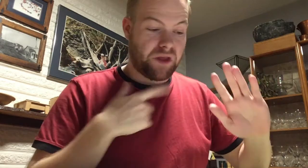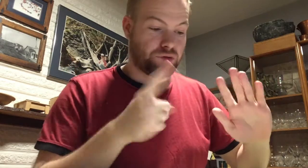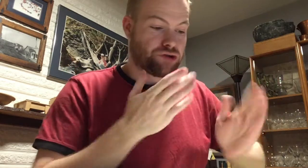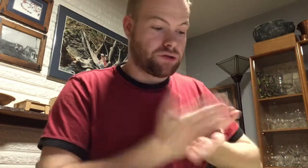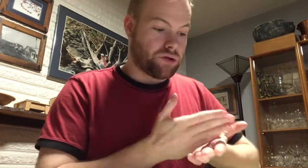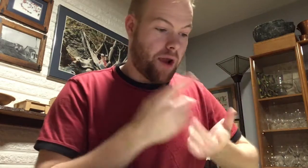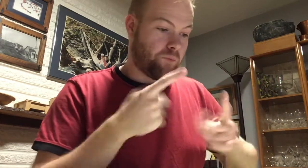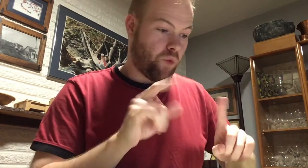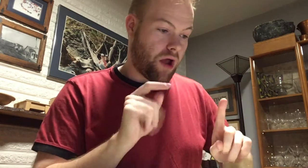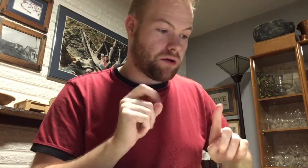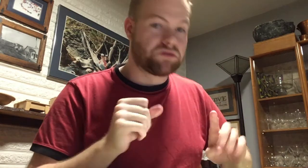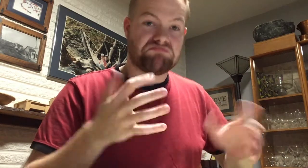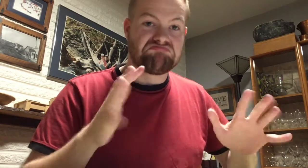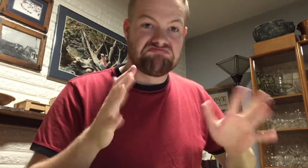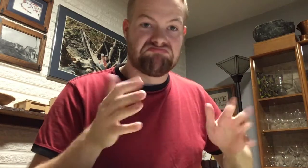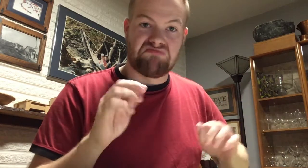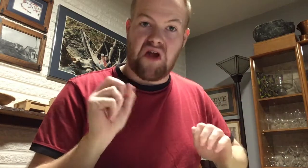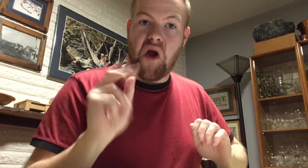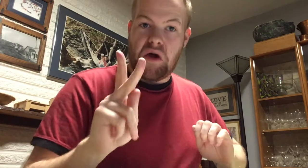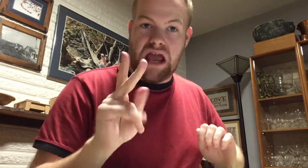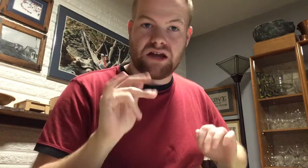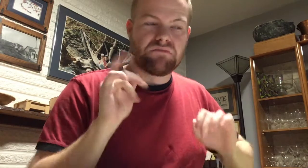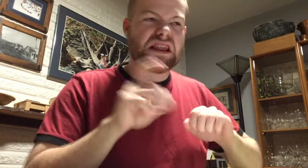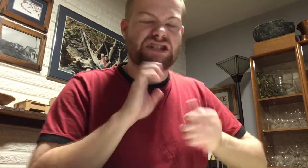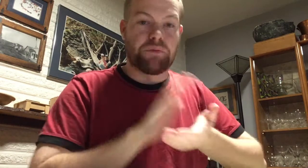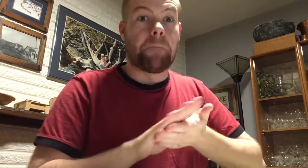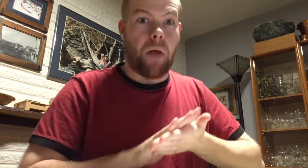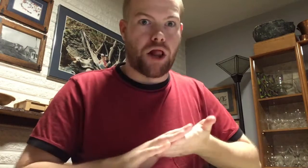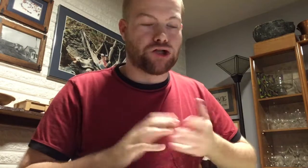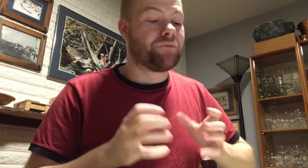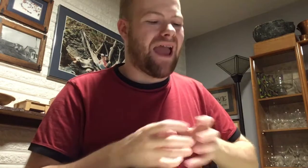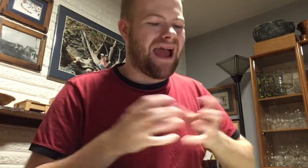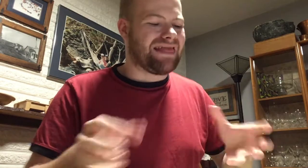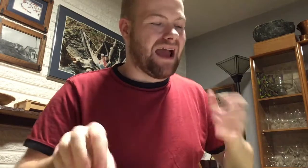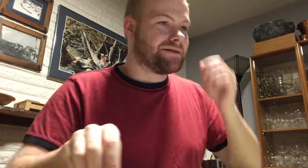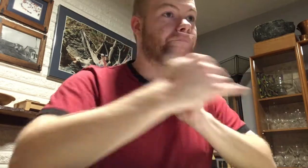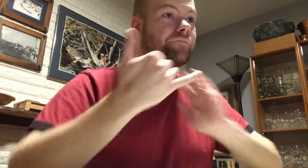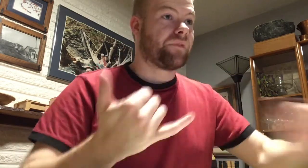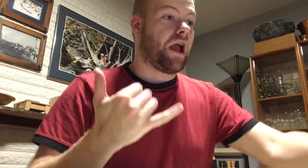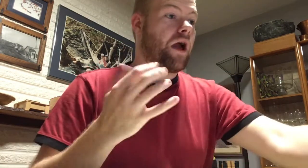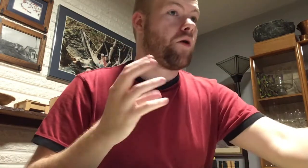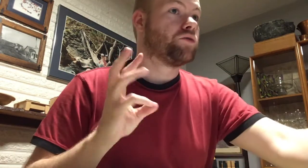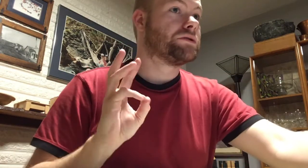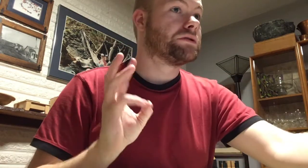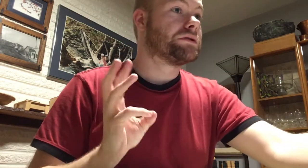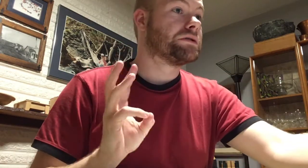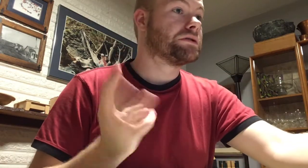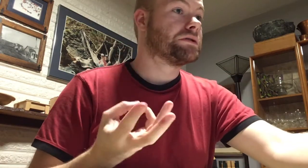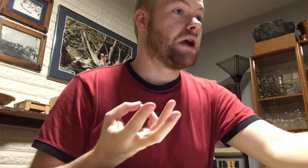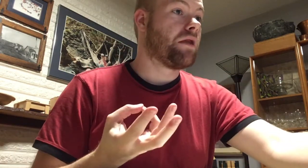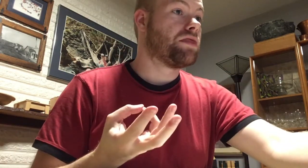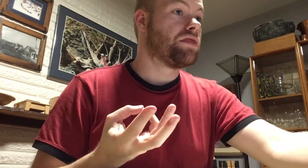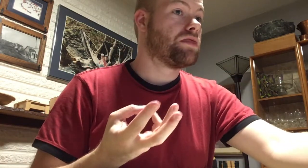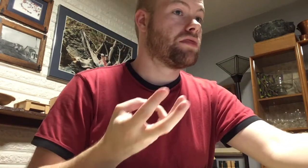I’m just going to stop while it’s okay. It needs to be polished. A lot. Now, sixthhh.